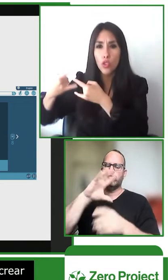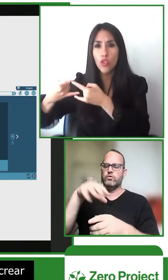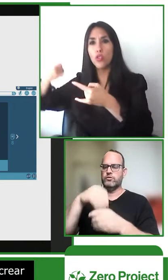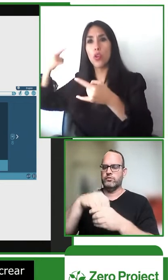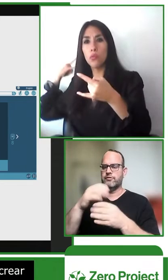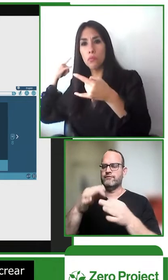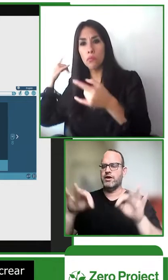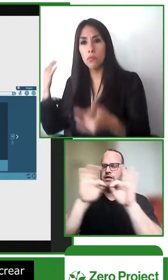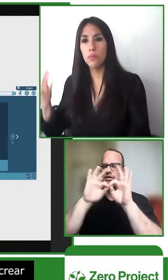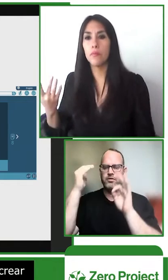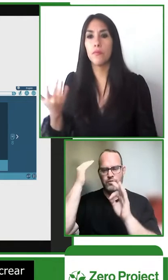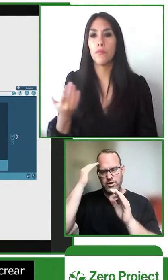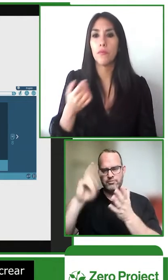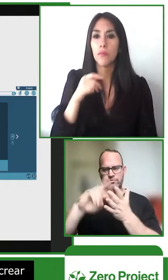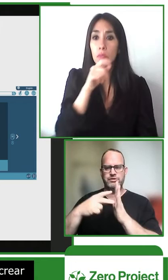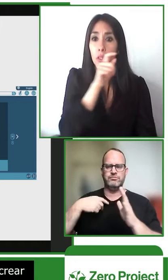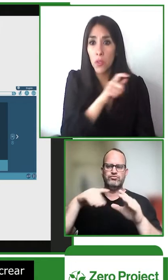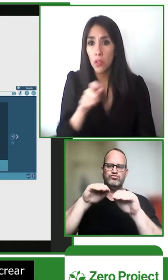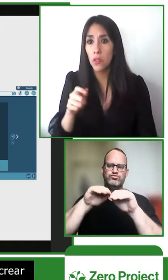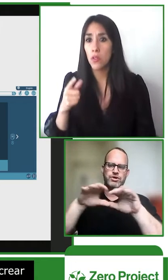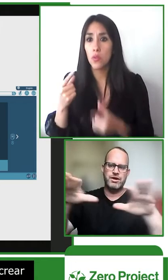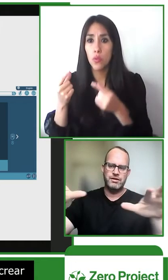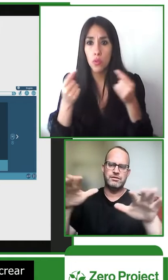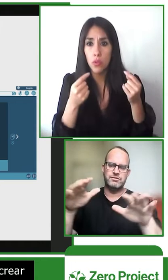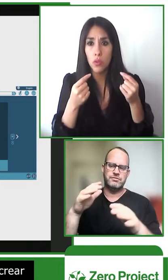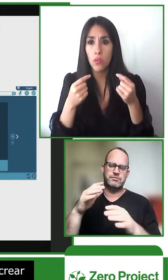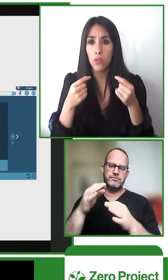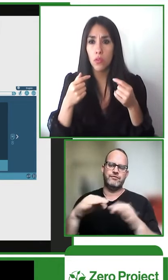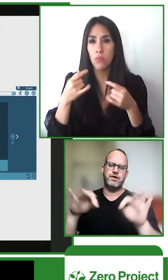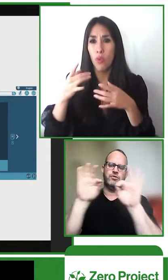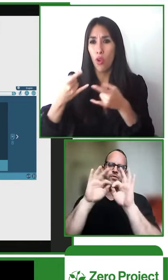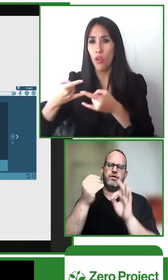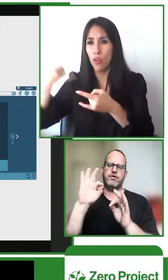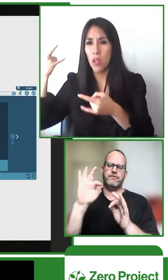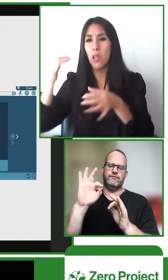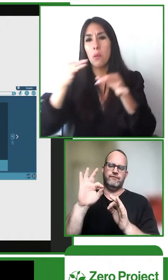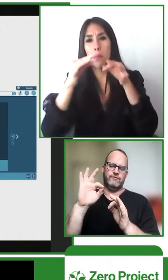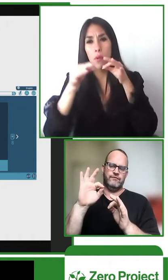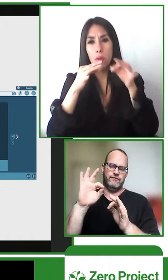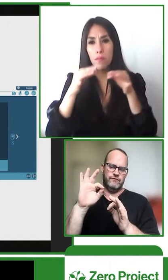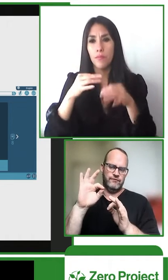in addition this project also involves the importance of distributing the values